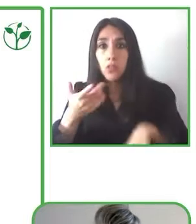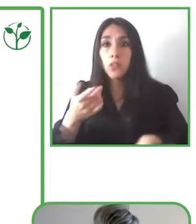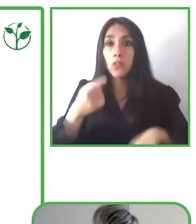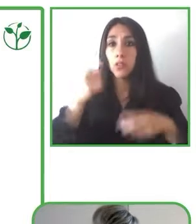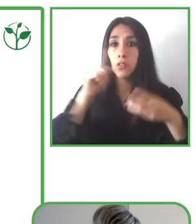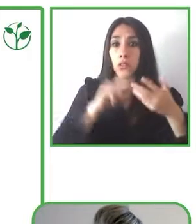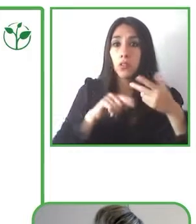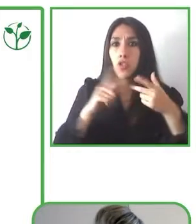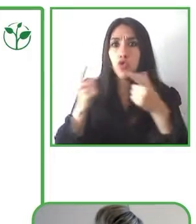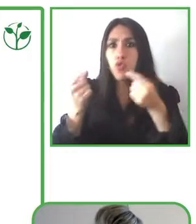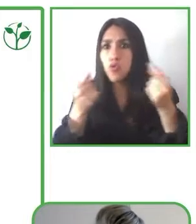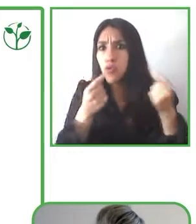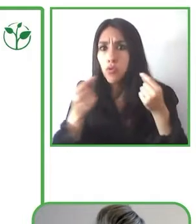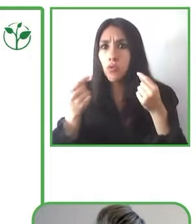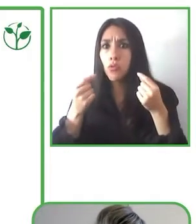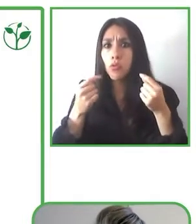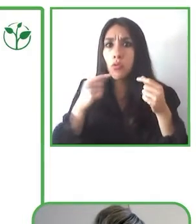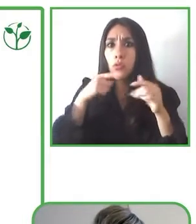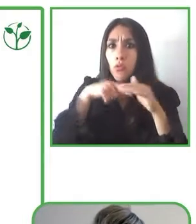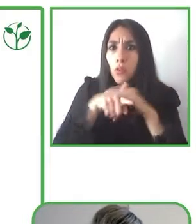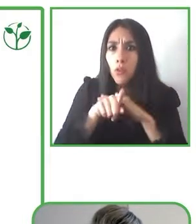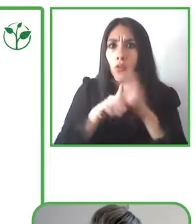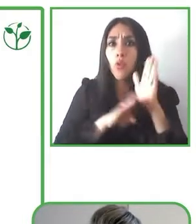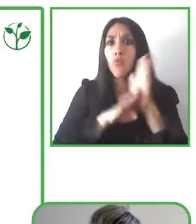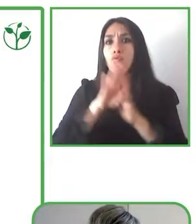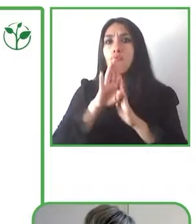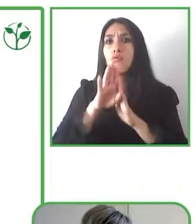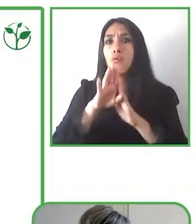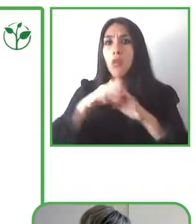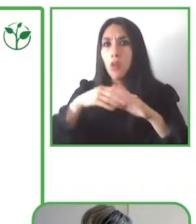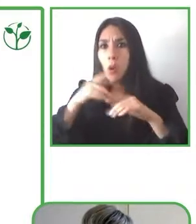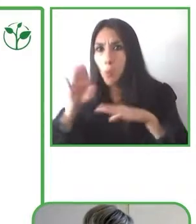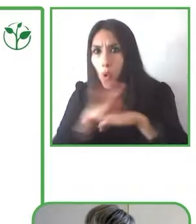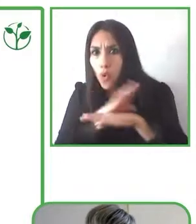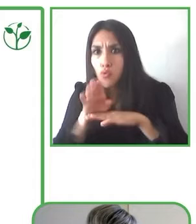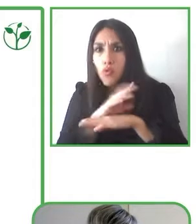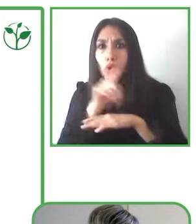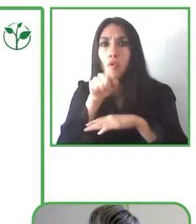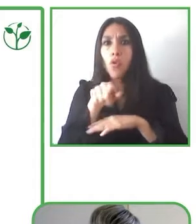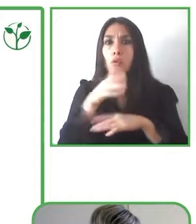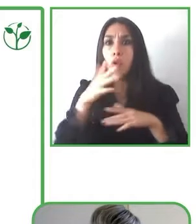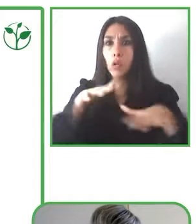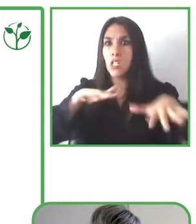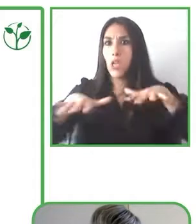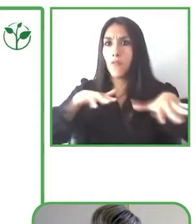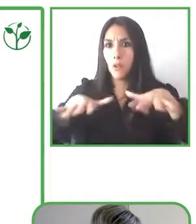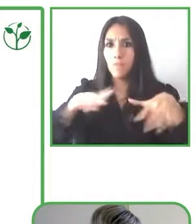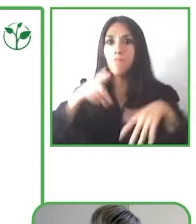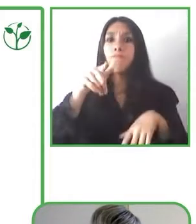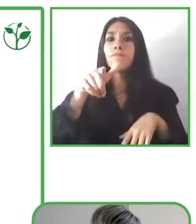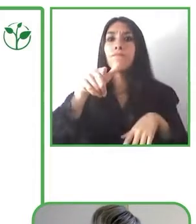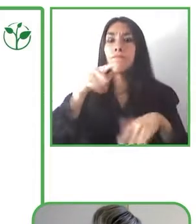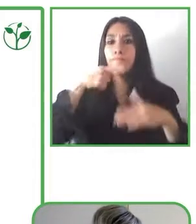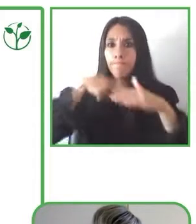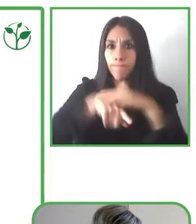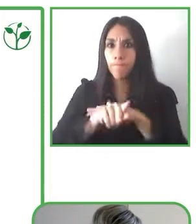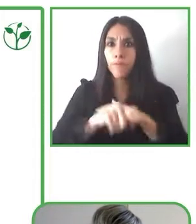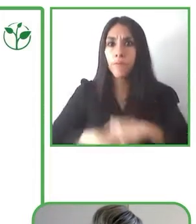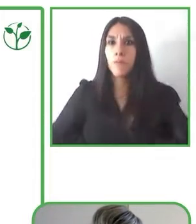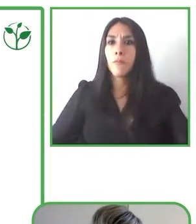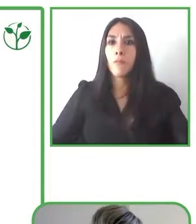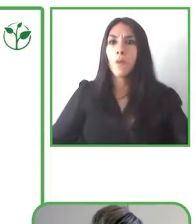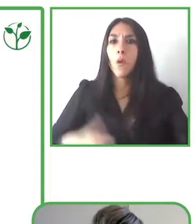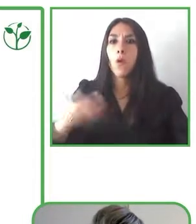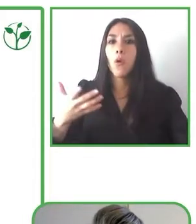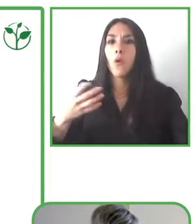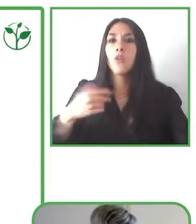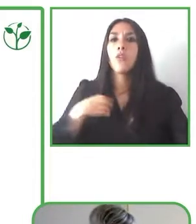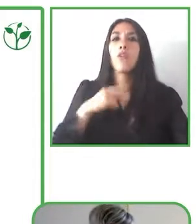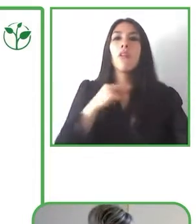that provide accessibility services such as descriptions subtitles, sign language, therefore